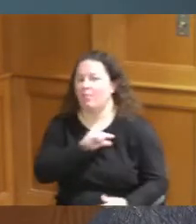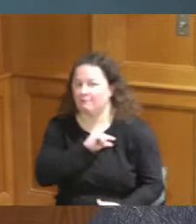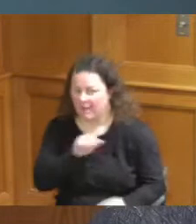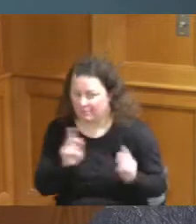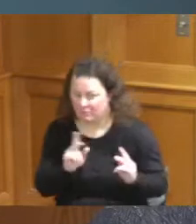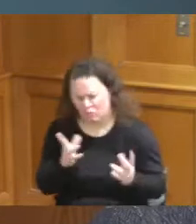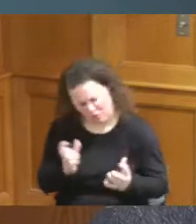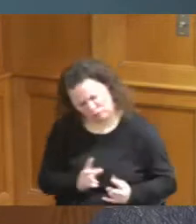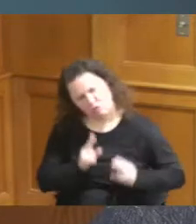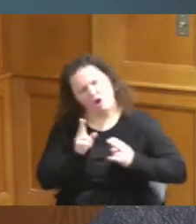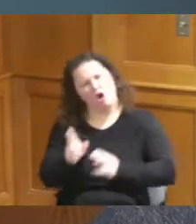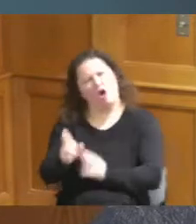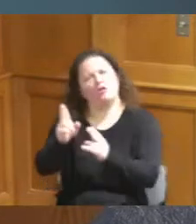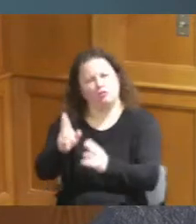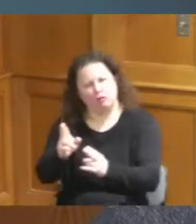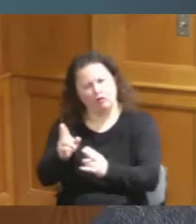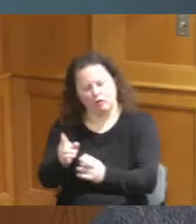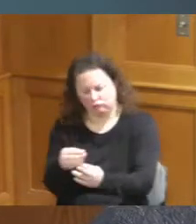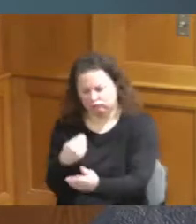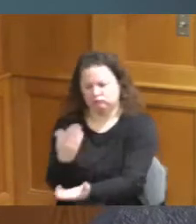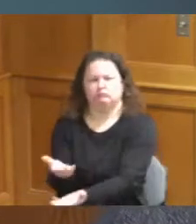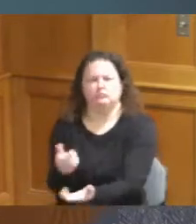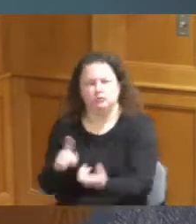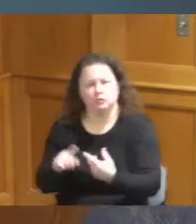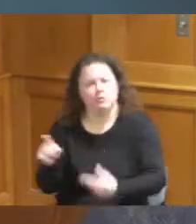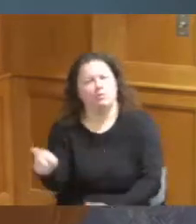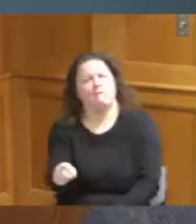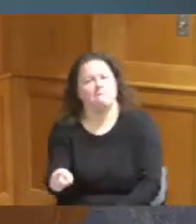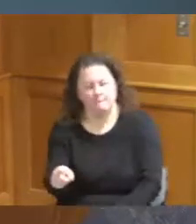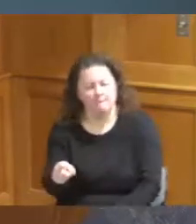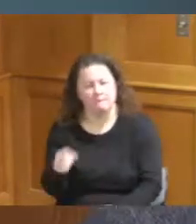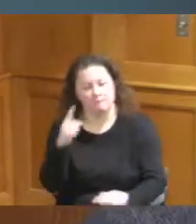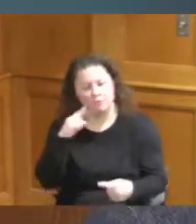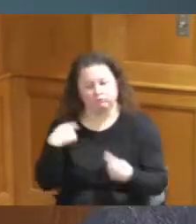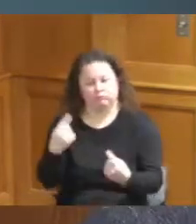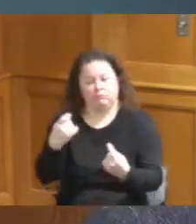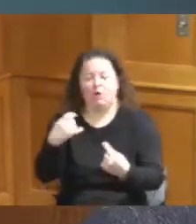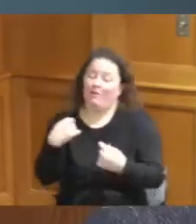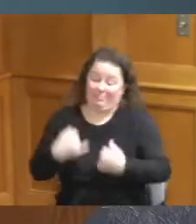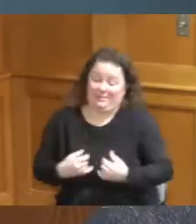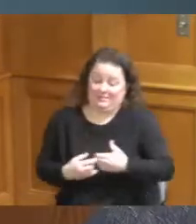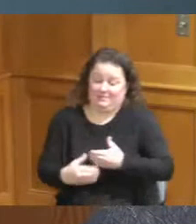this Black History Month because we have made some history right here in Hamilton County